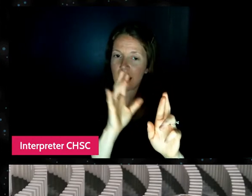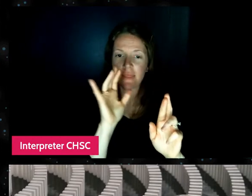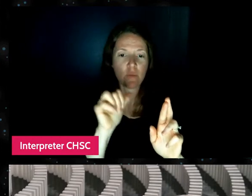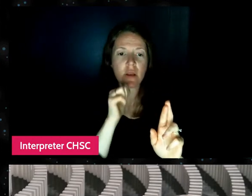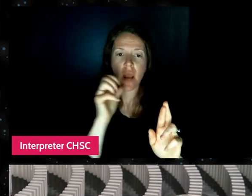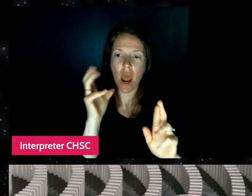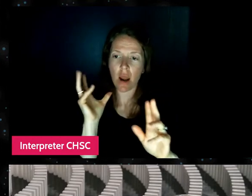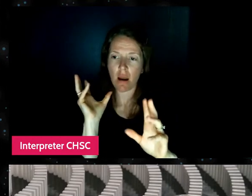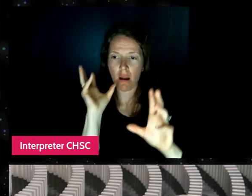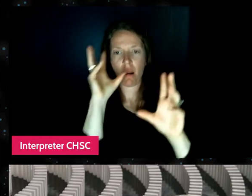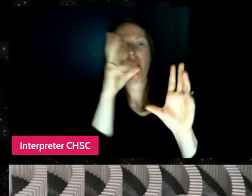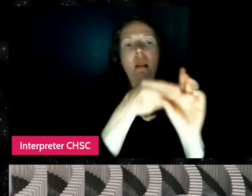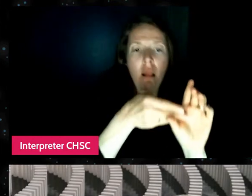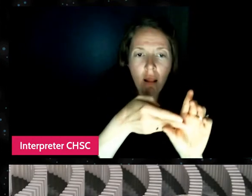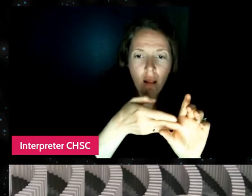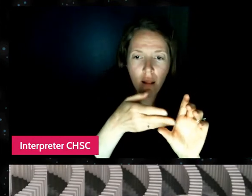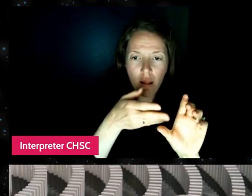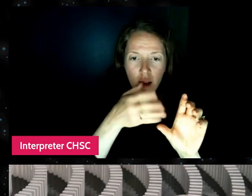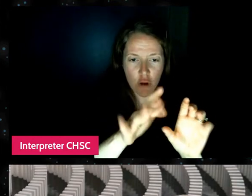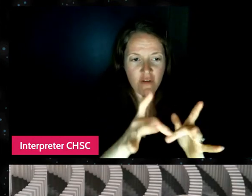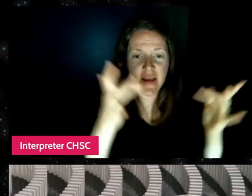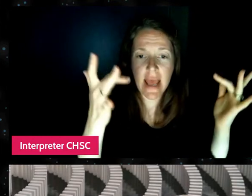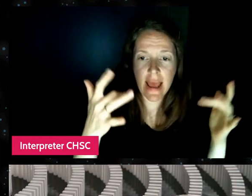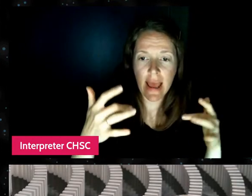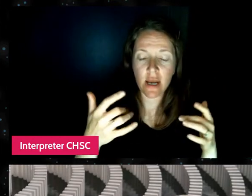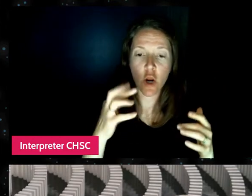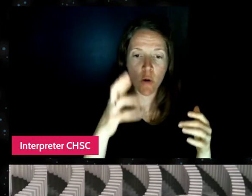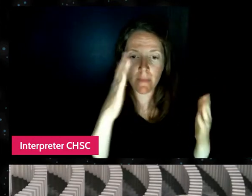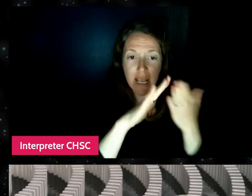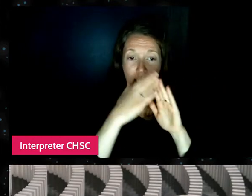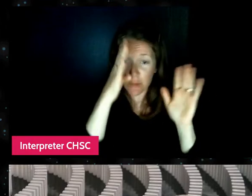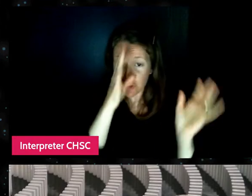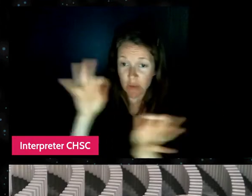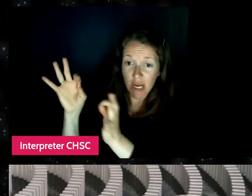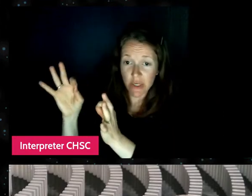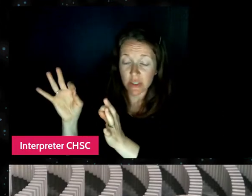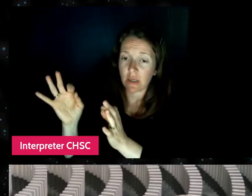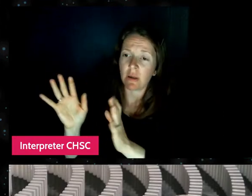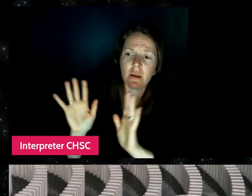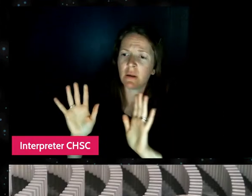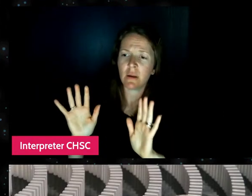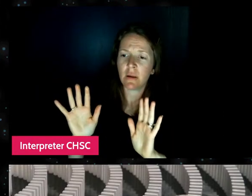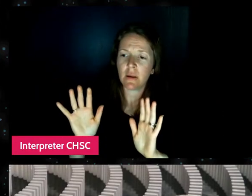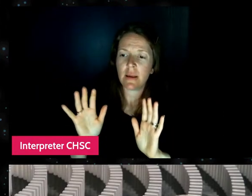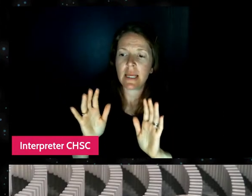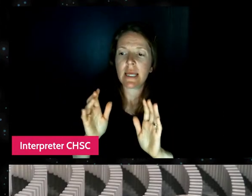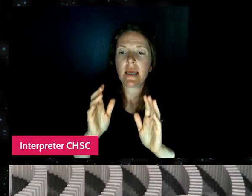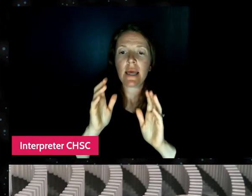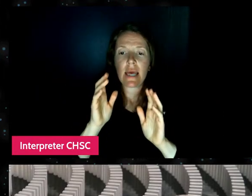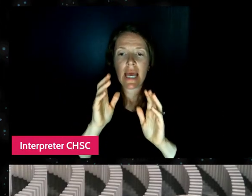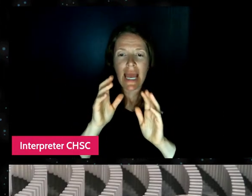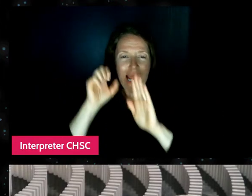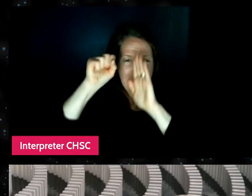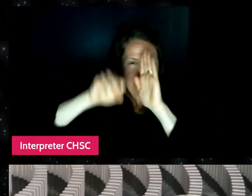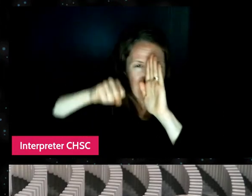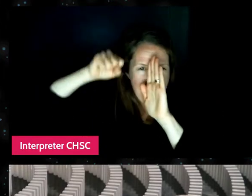or, you know, just be a distraction, but like getting a camera in the right place at the right time,